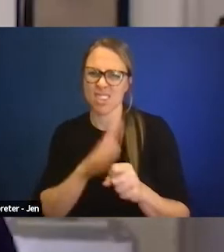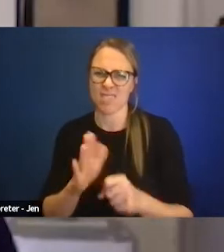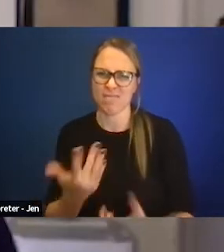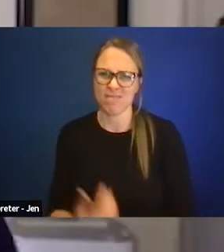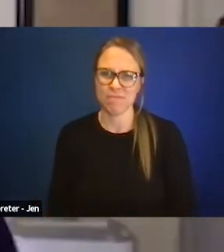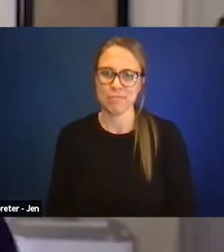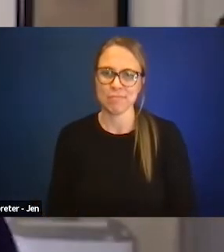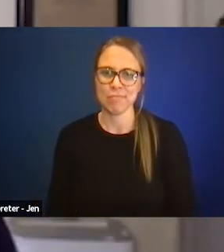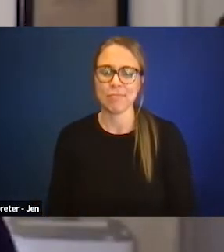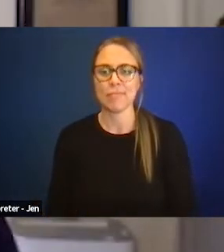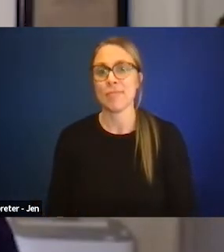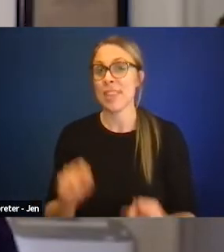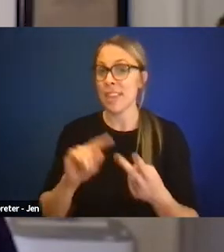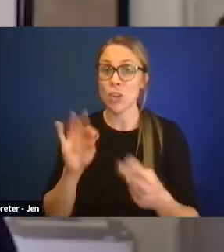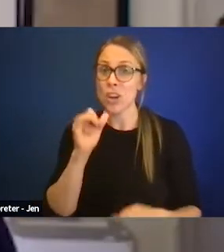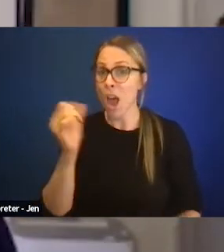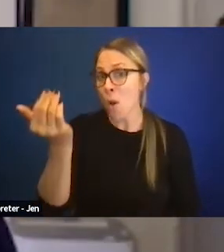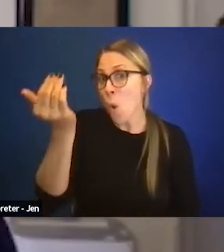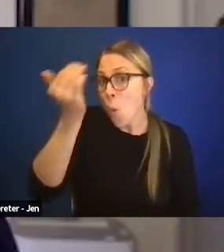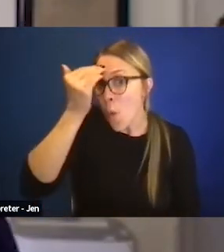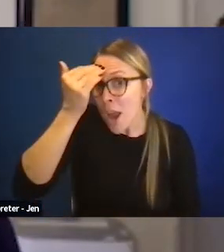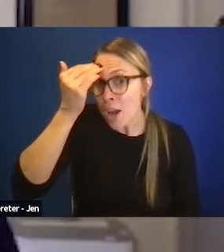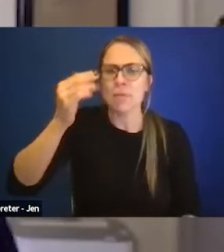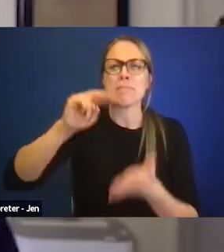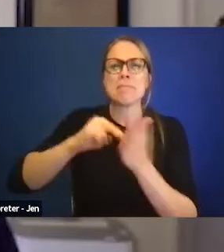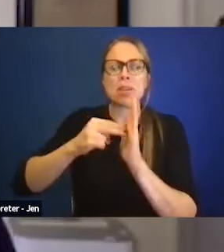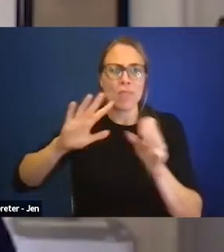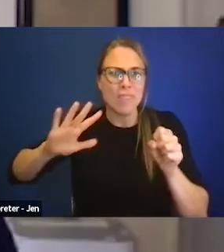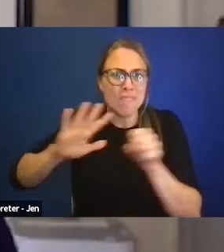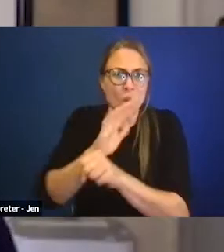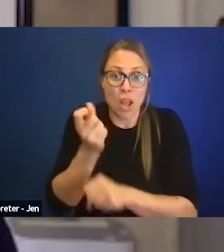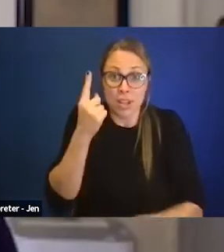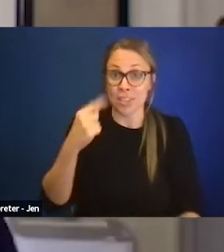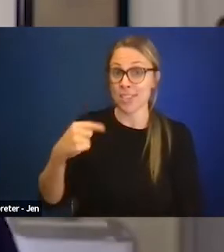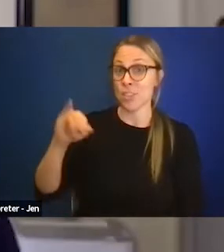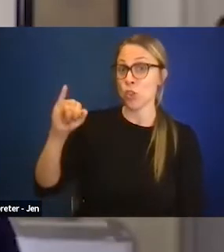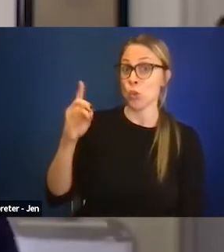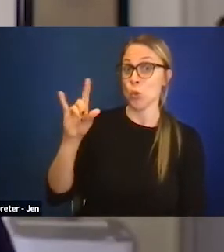You know, if you're not aware, if you really understand that Judy uses a wheelchair